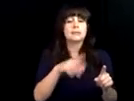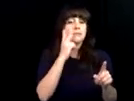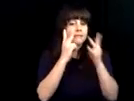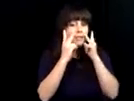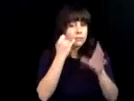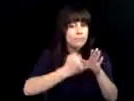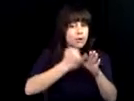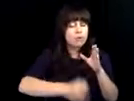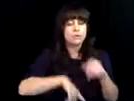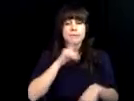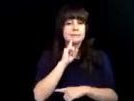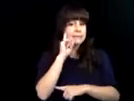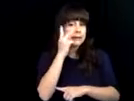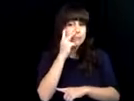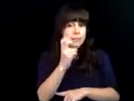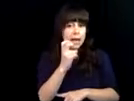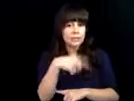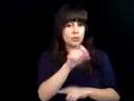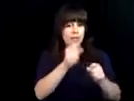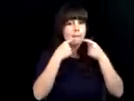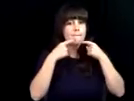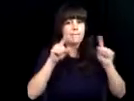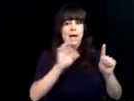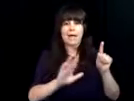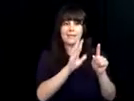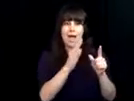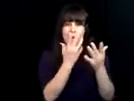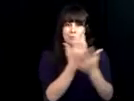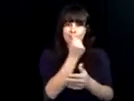mission is to provide services and resources which empower individuals